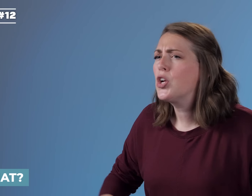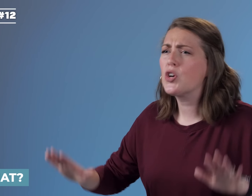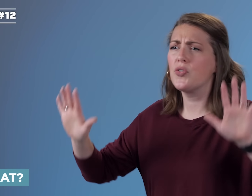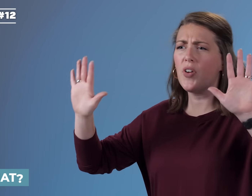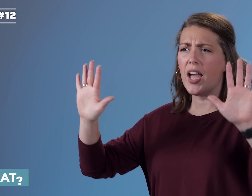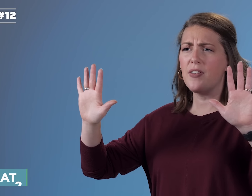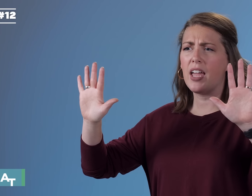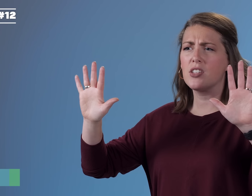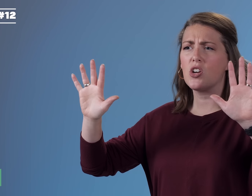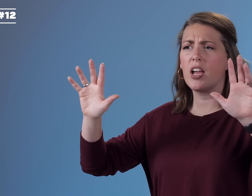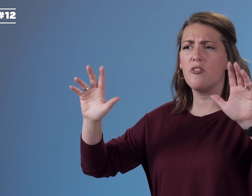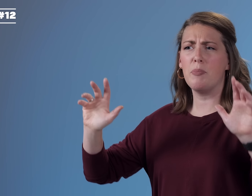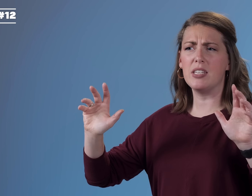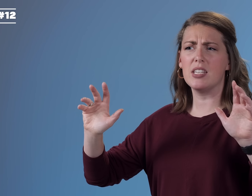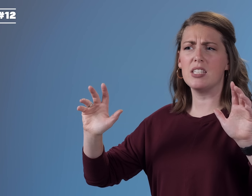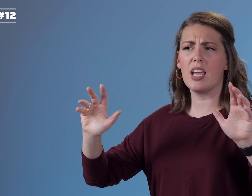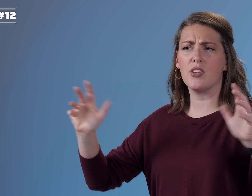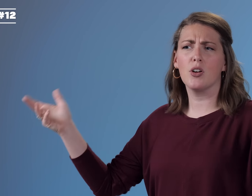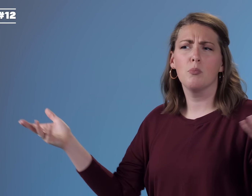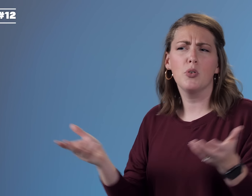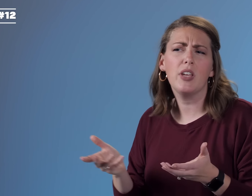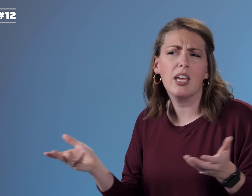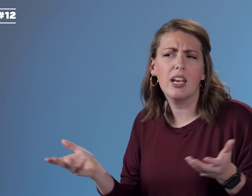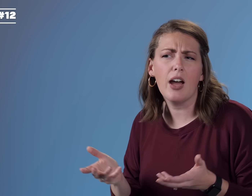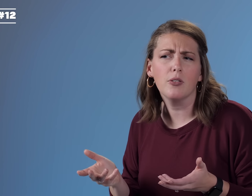Your five hands are kind of bent in together moving in and out.